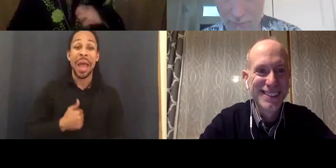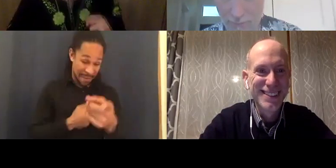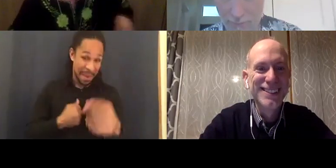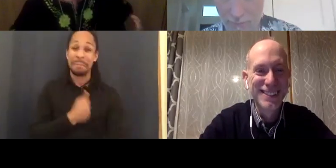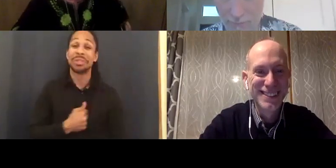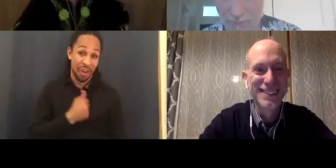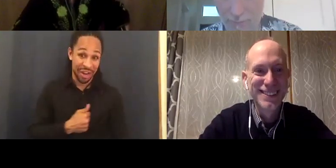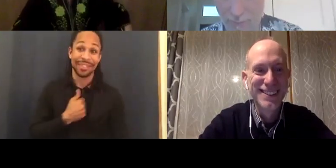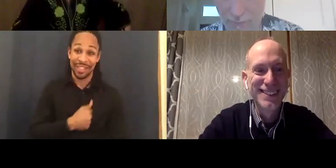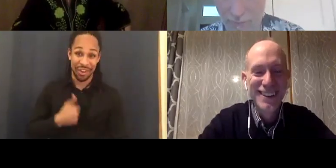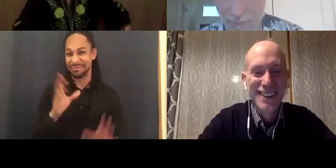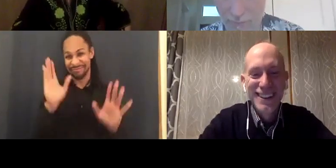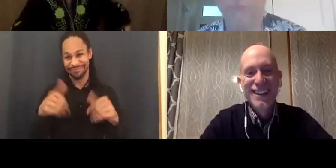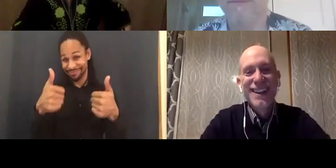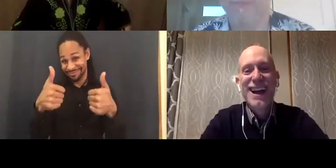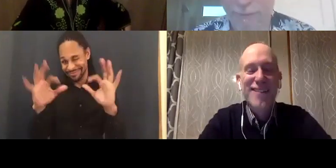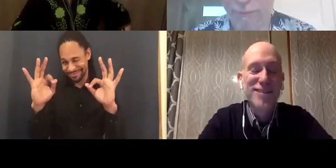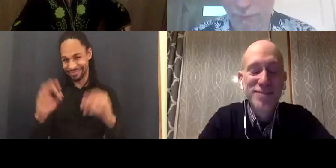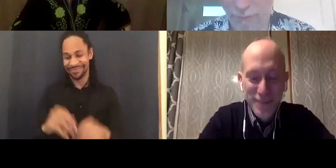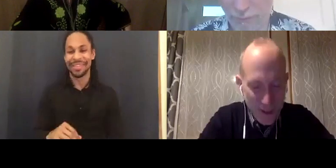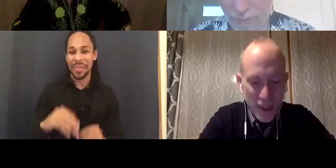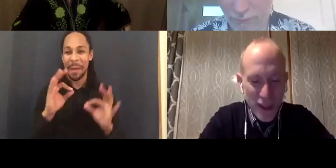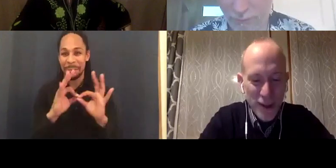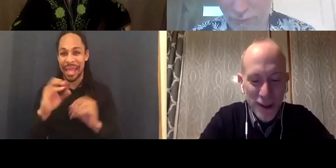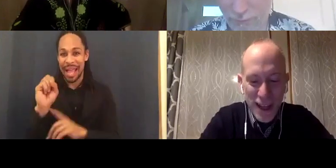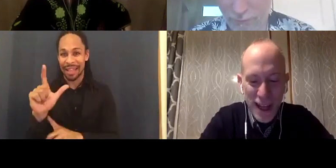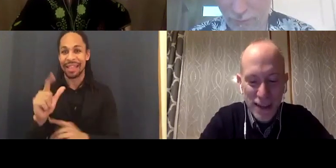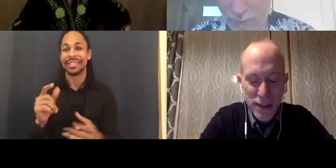Sorry. ISAAC ZABLOCKI: Thank you.